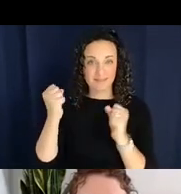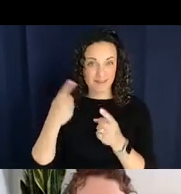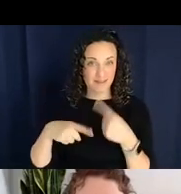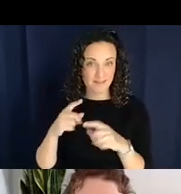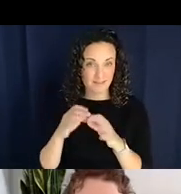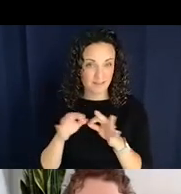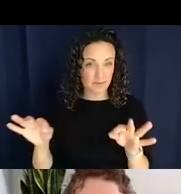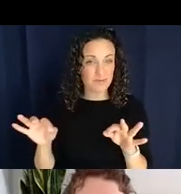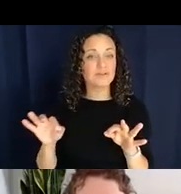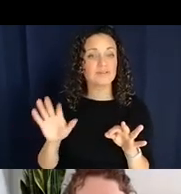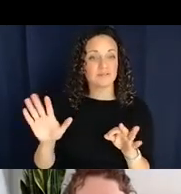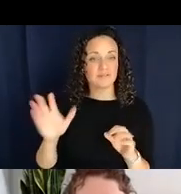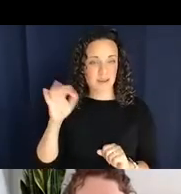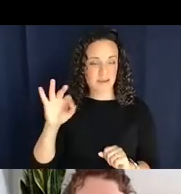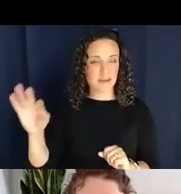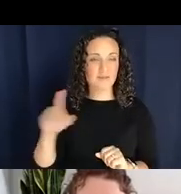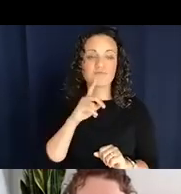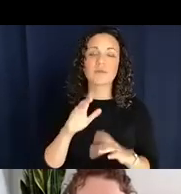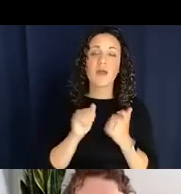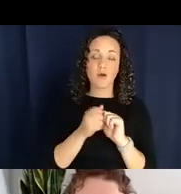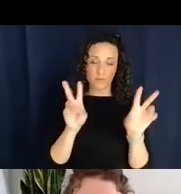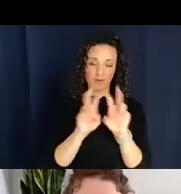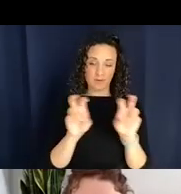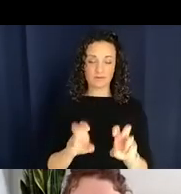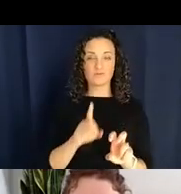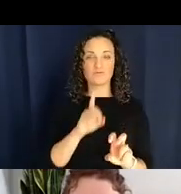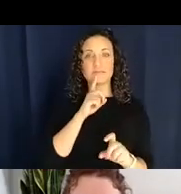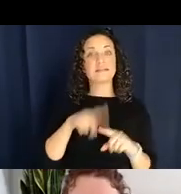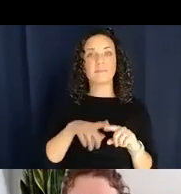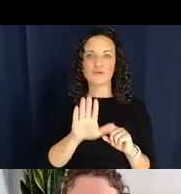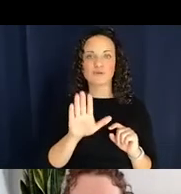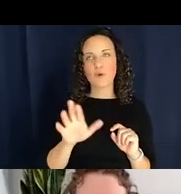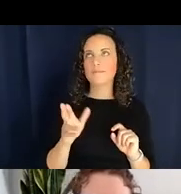analysis depends a lot on your linguistic religion, as it were, right, the kinds of